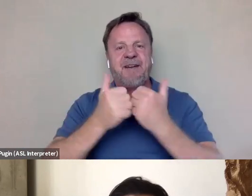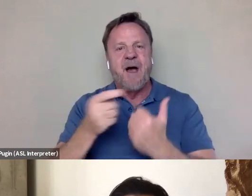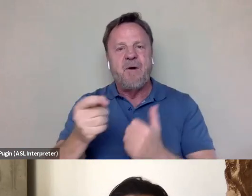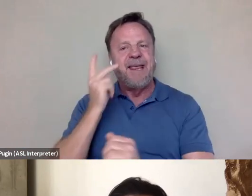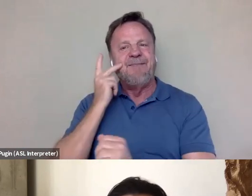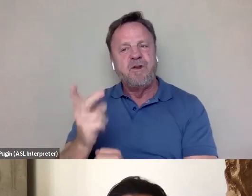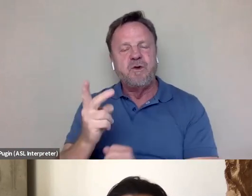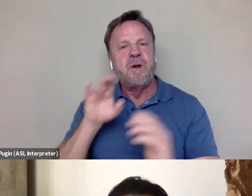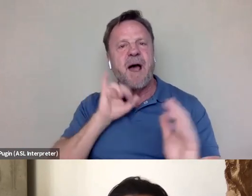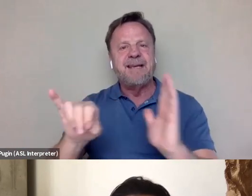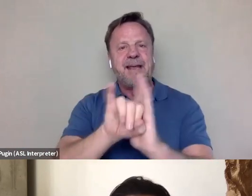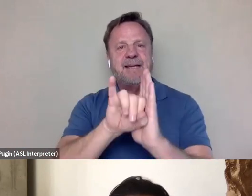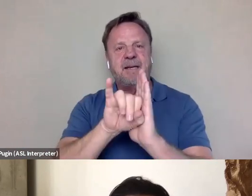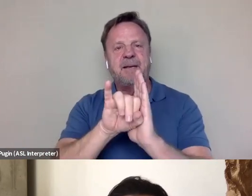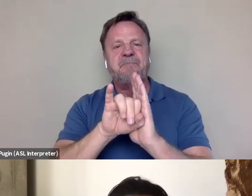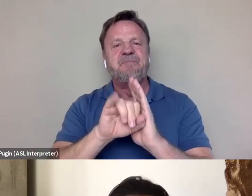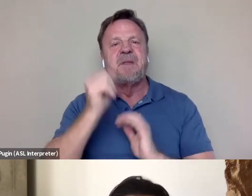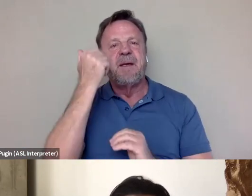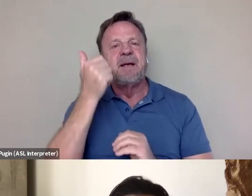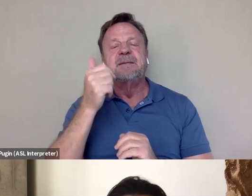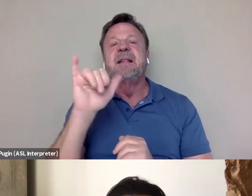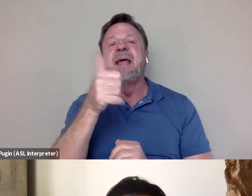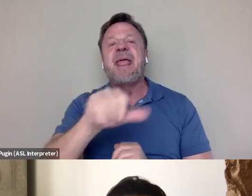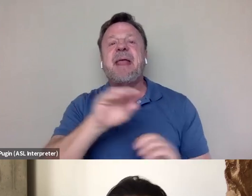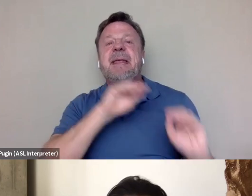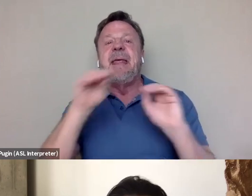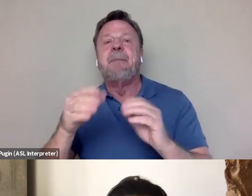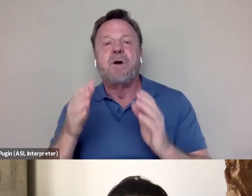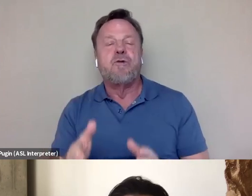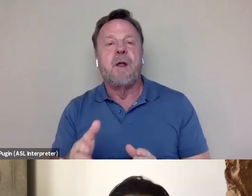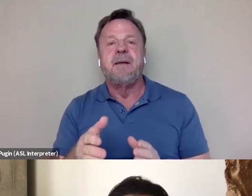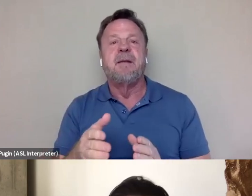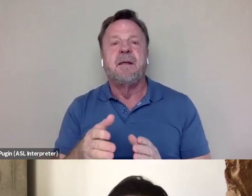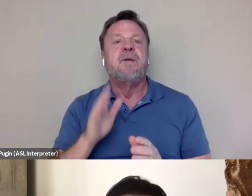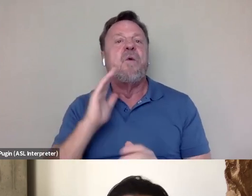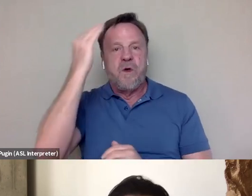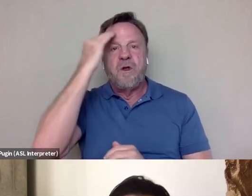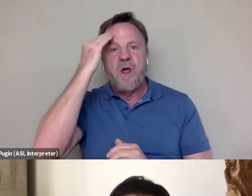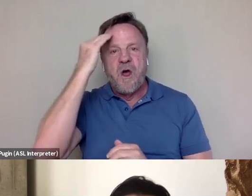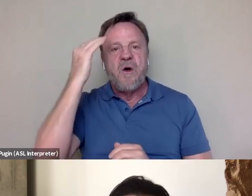Because I think as any immigrant will know, and they have to reconcile with